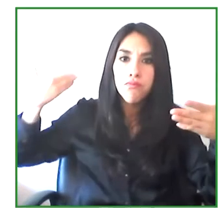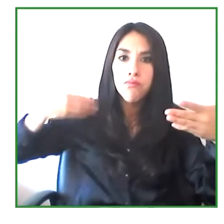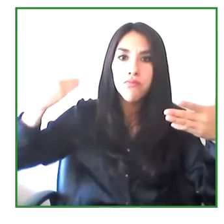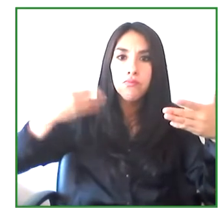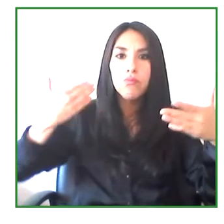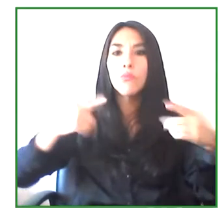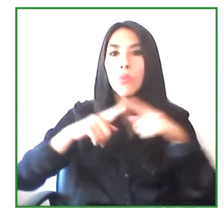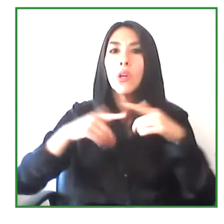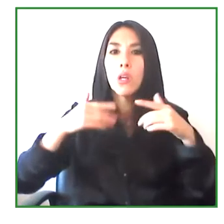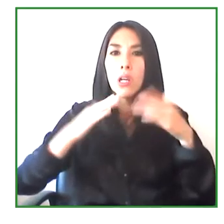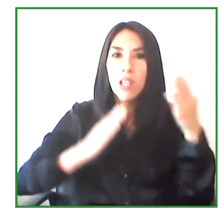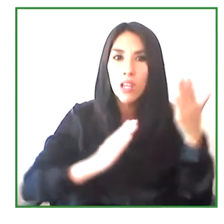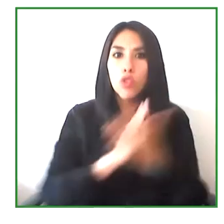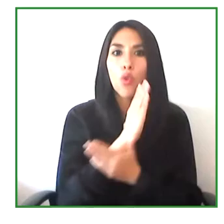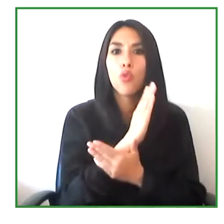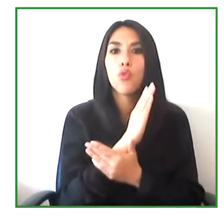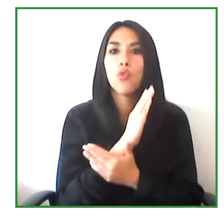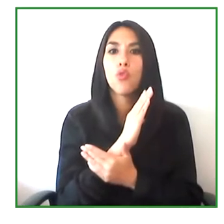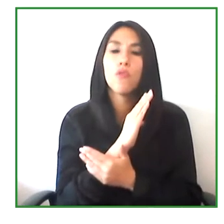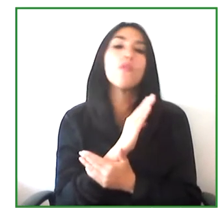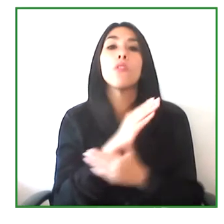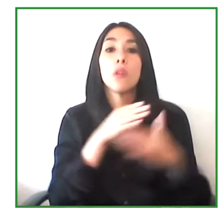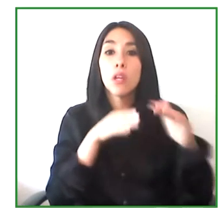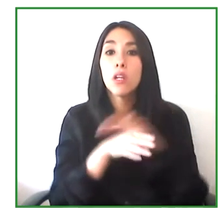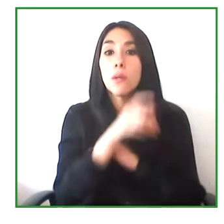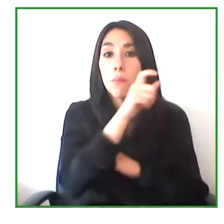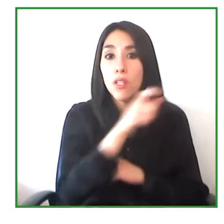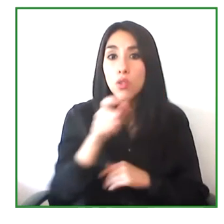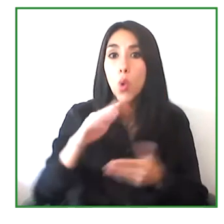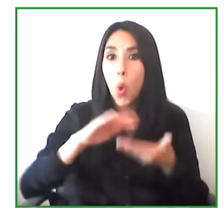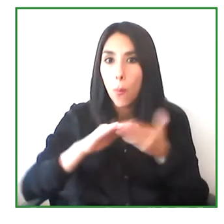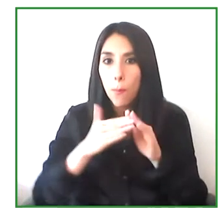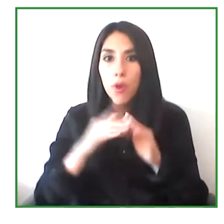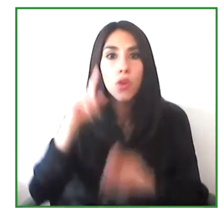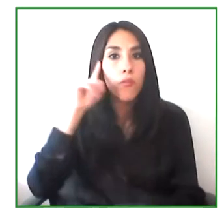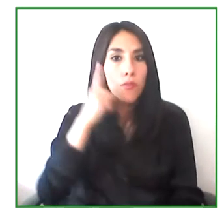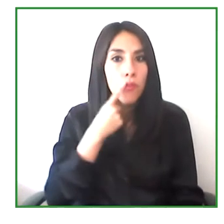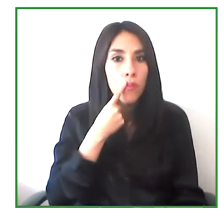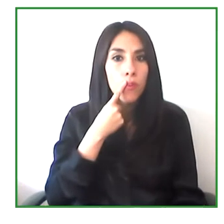to allow the deaf community to be able to access communication.